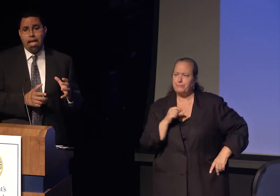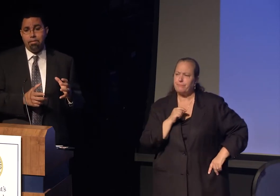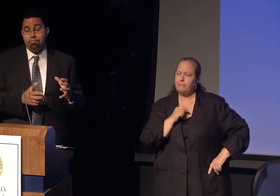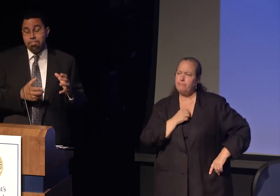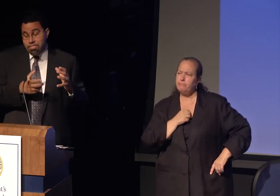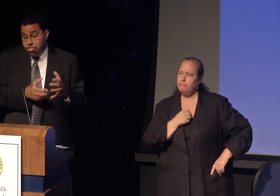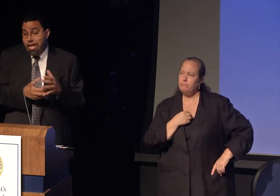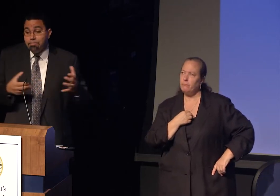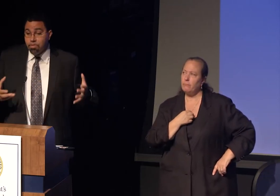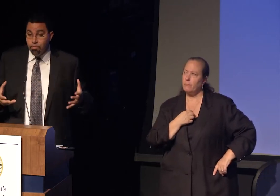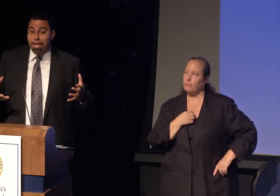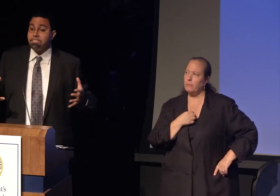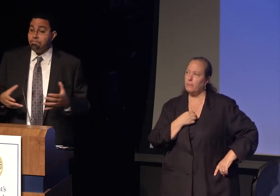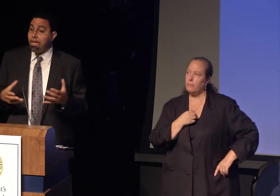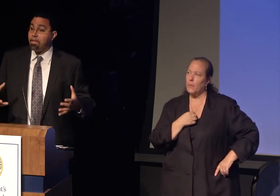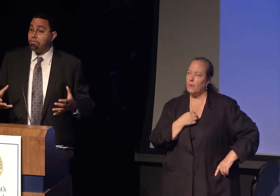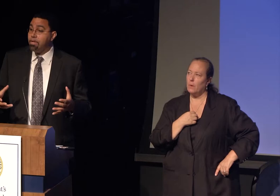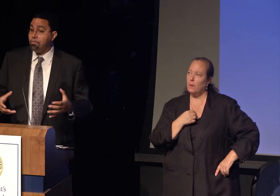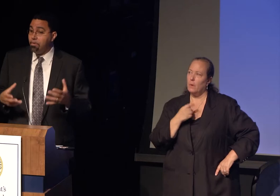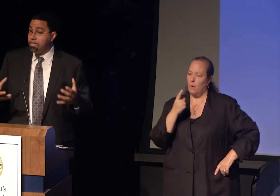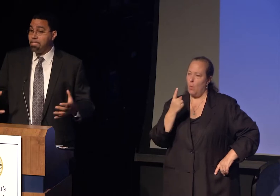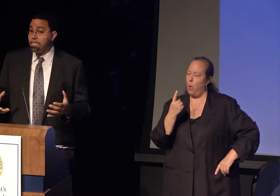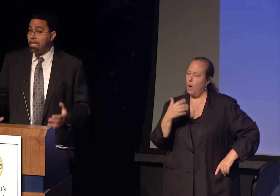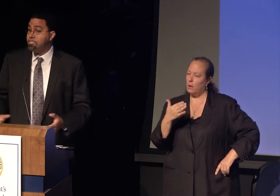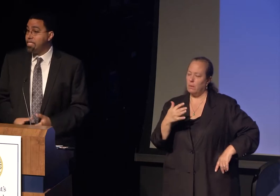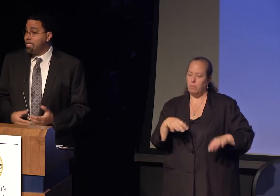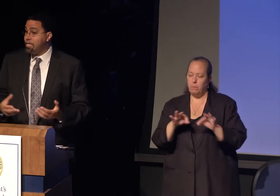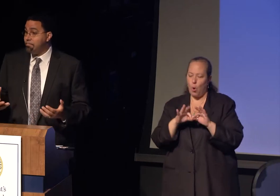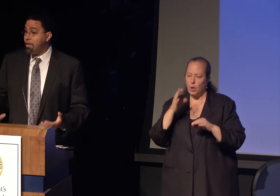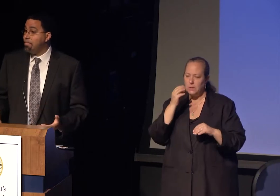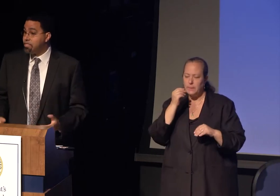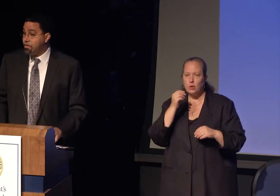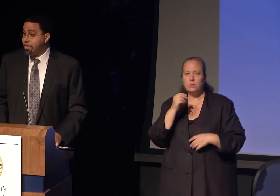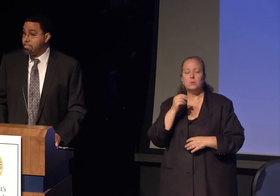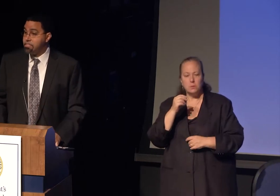the rest of my career was engaging in public service.